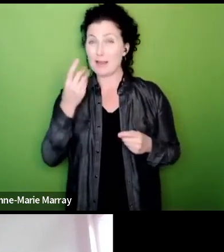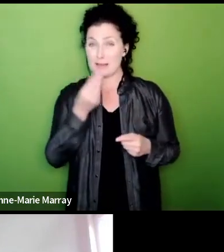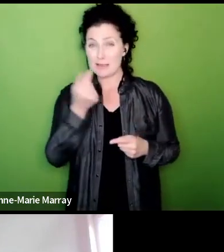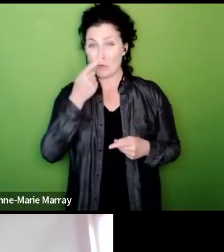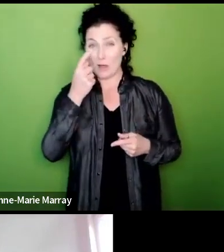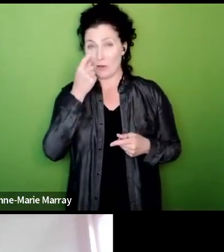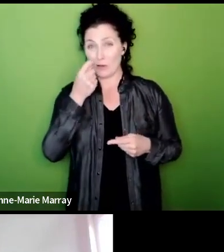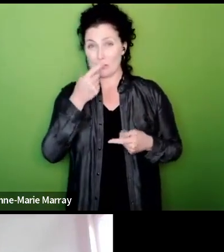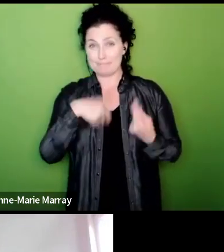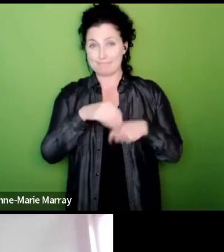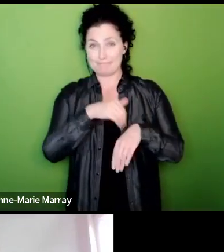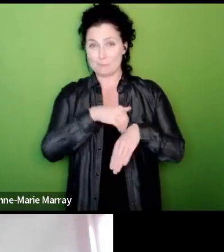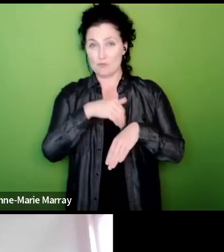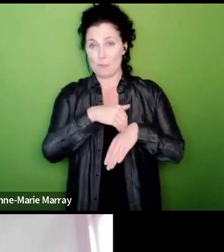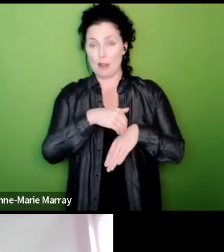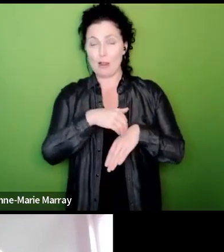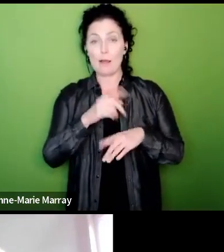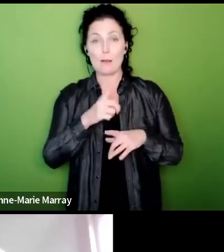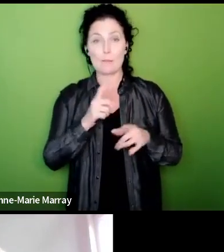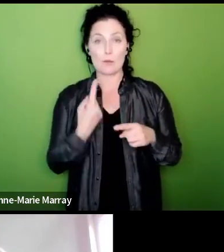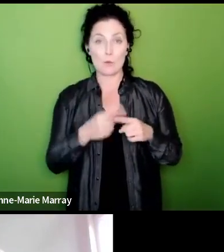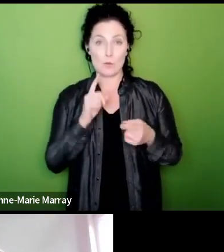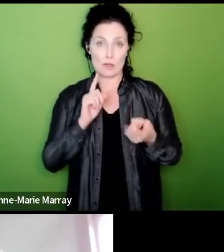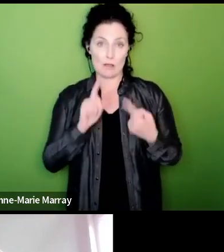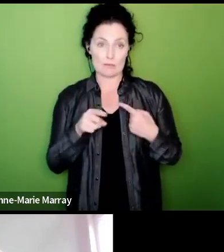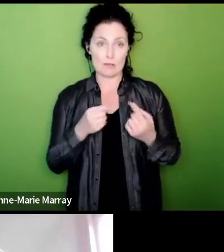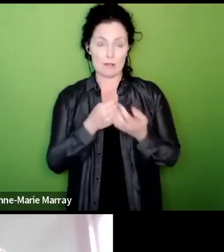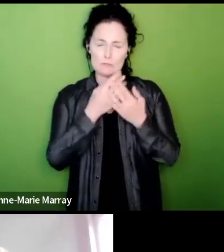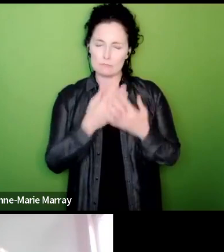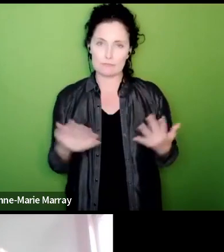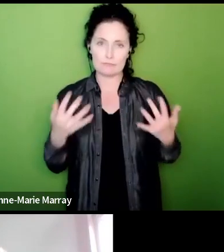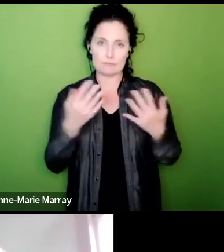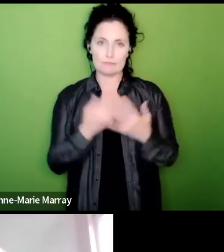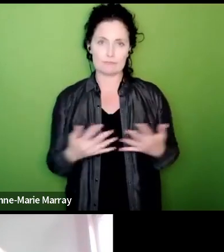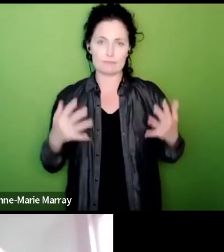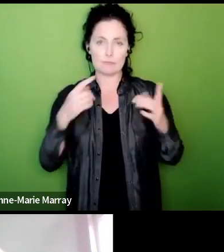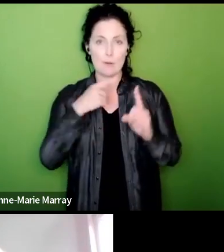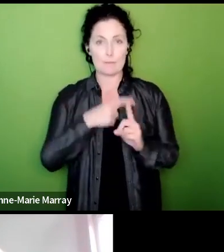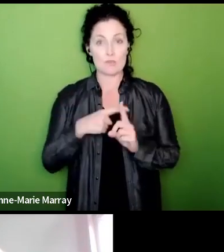but the the short answer is there's lots and lots of positive messages that are going out